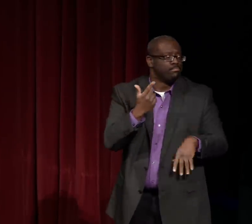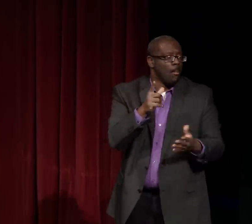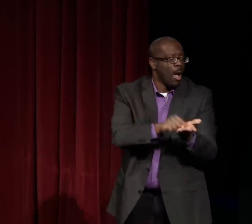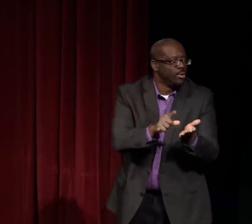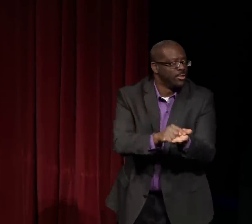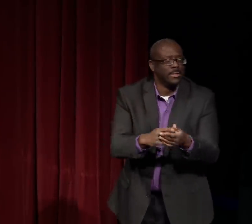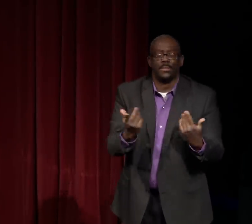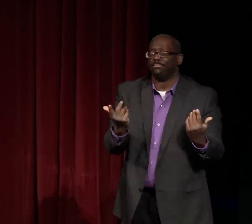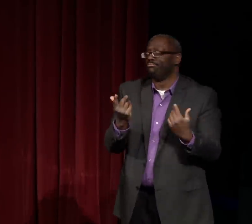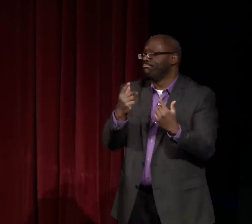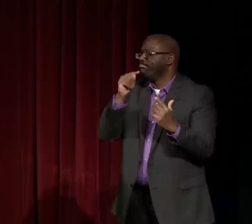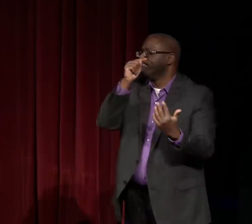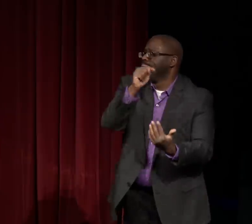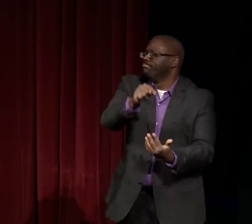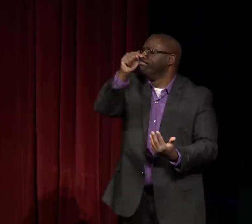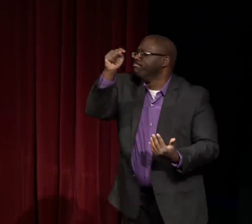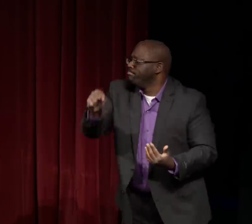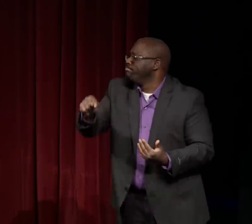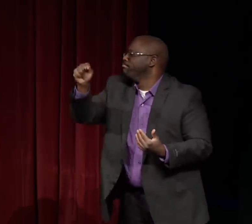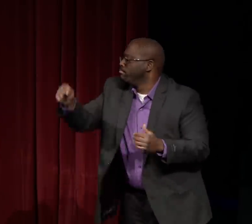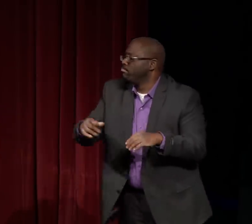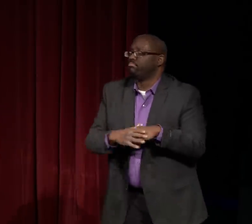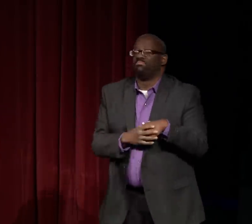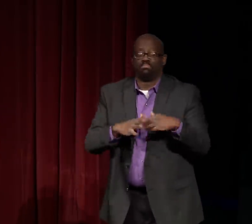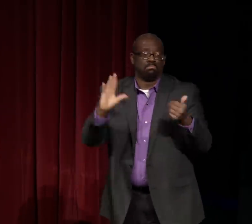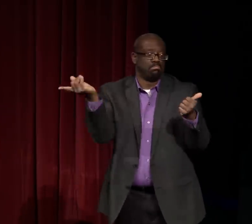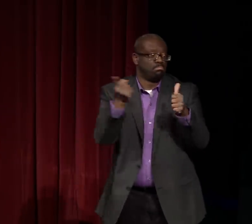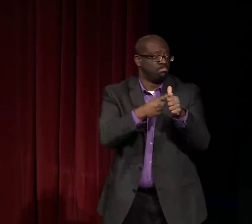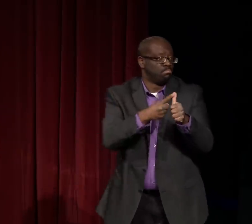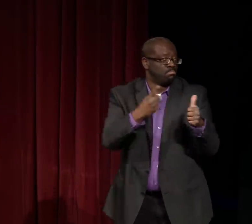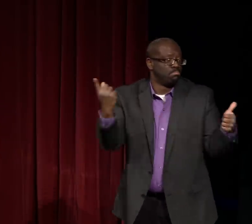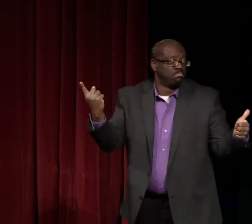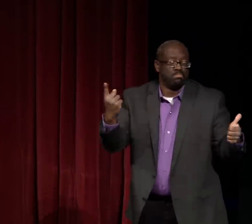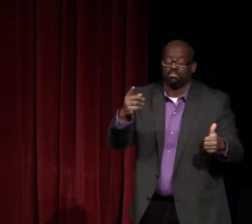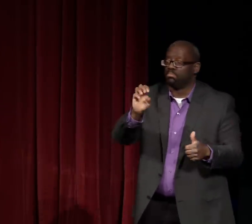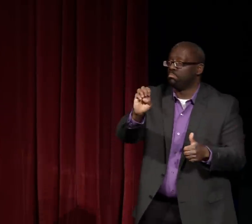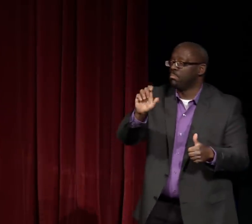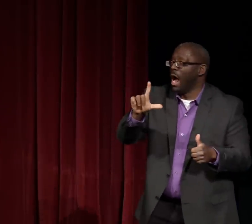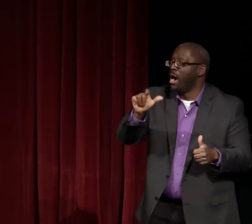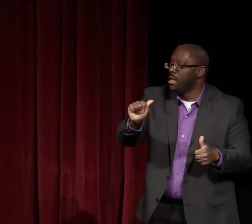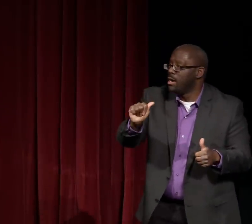There are some sign models that are used